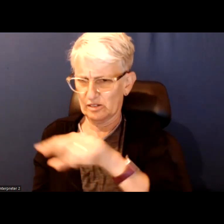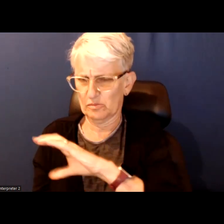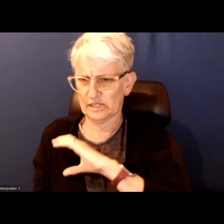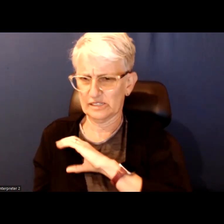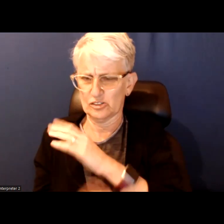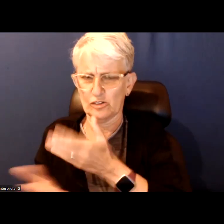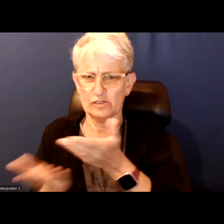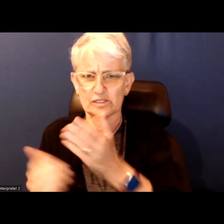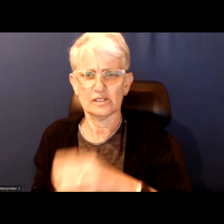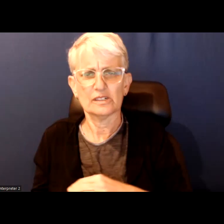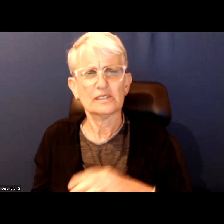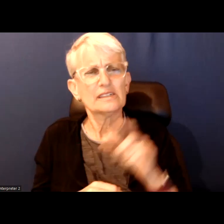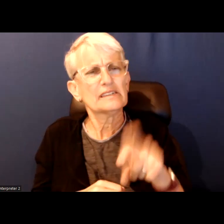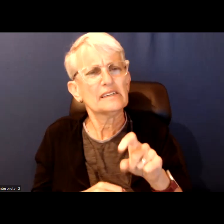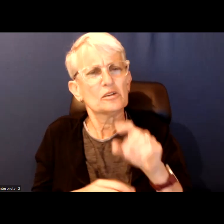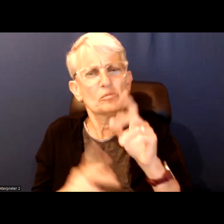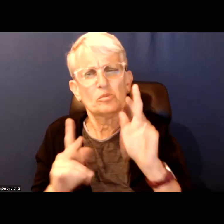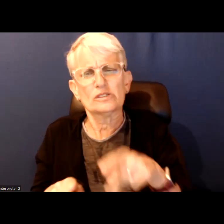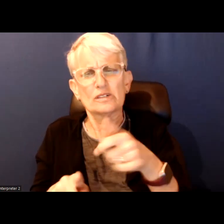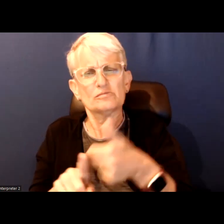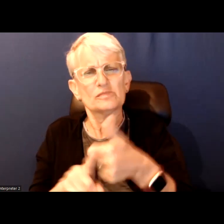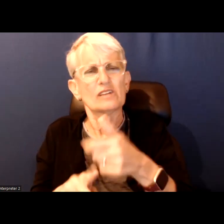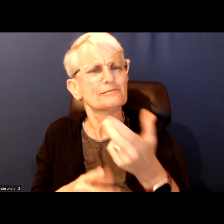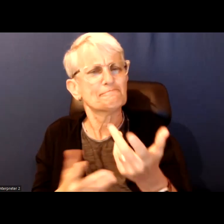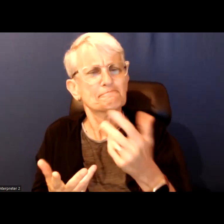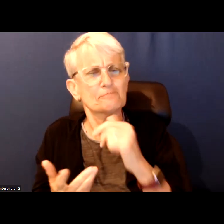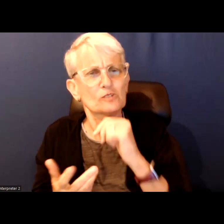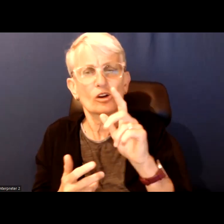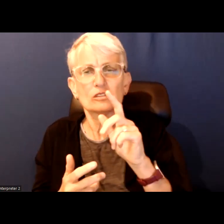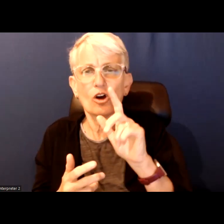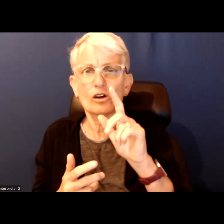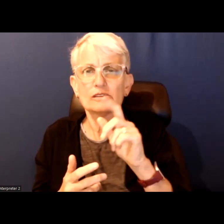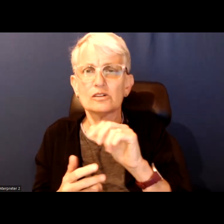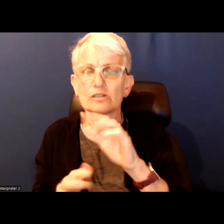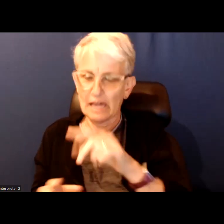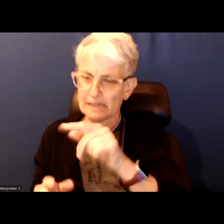We need a mayor that sees them not only as a leader here in the city but as a leader